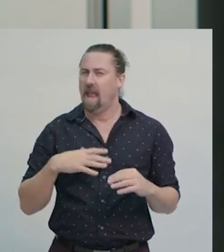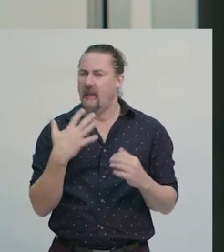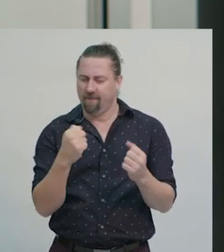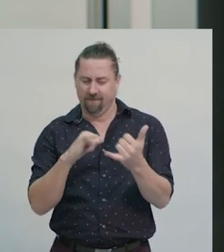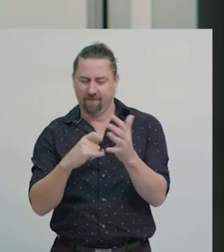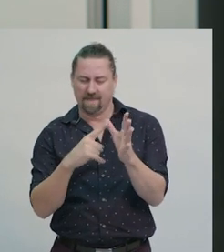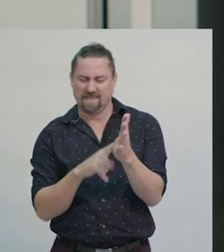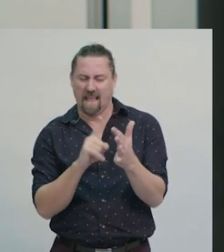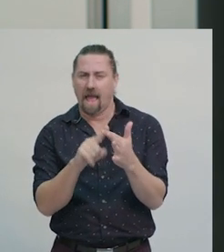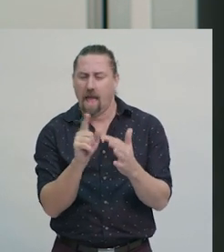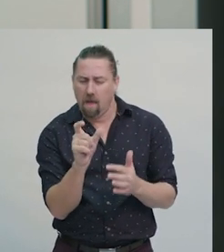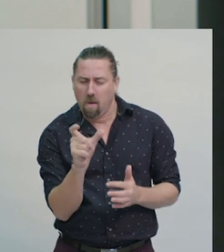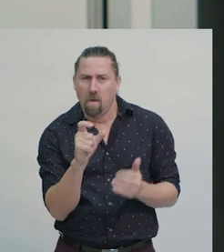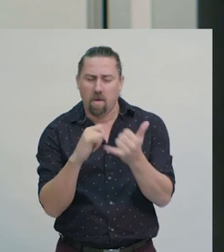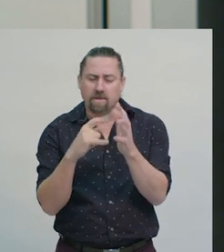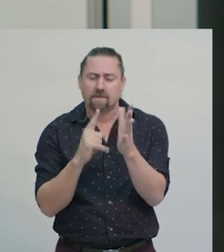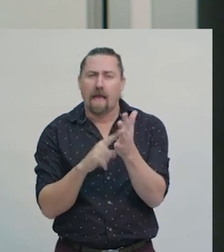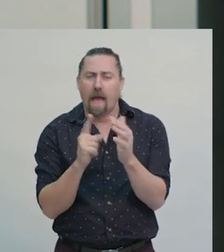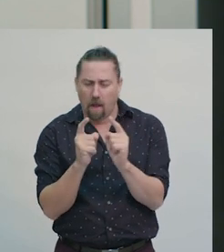A scale is the information that tells us,